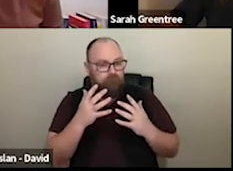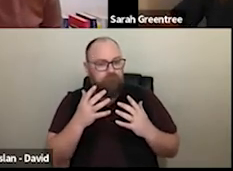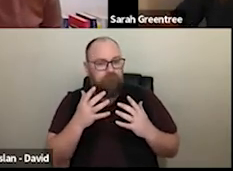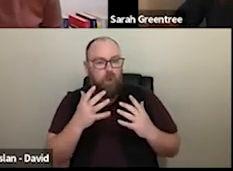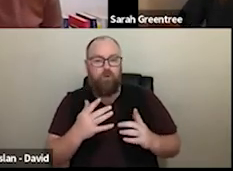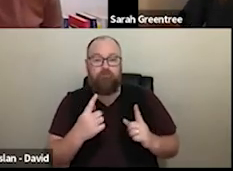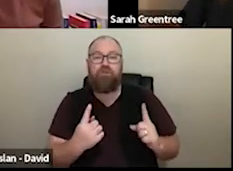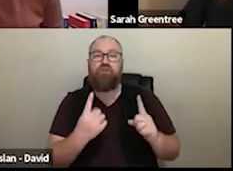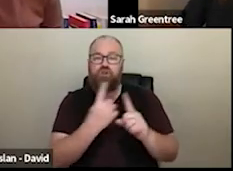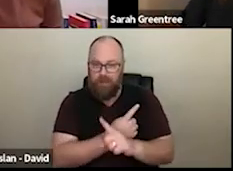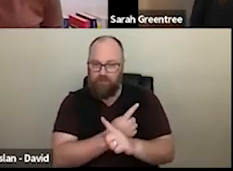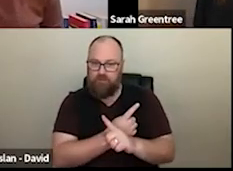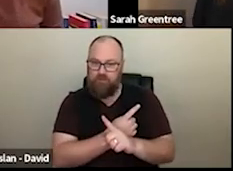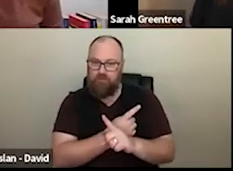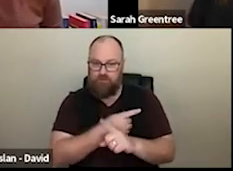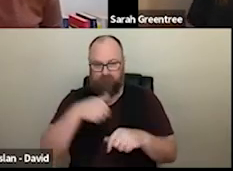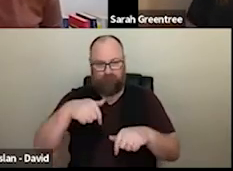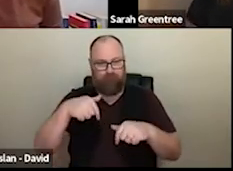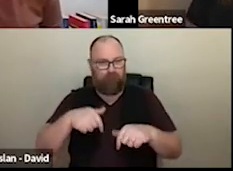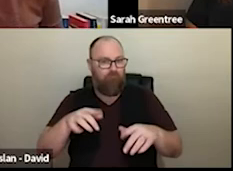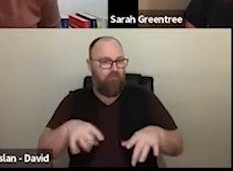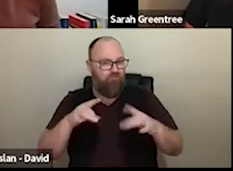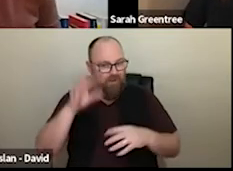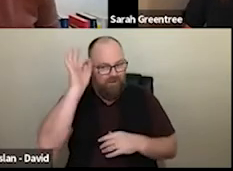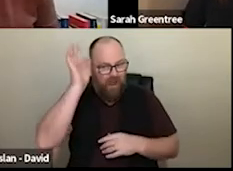the operating environment since the last four year investment round, and you're I'm changes in the operating environment since the last forward 4 year investment around,